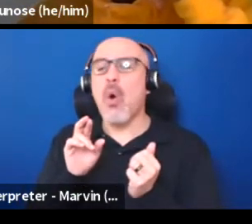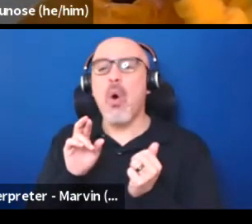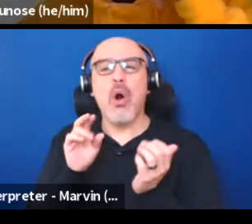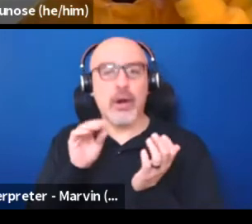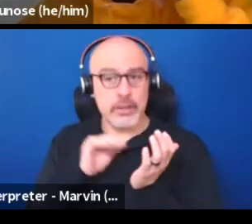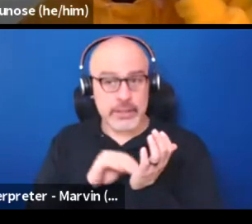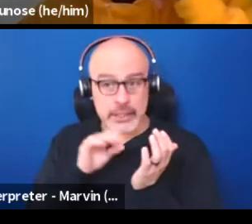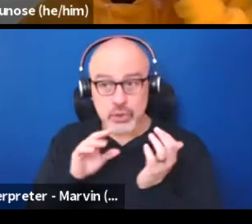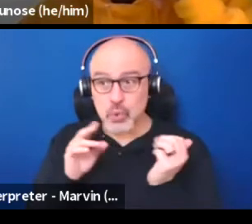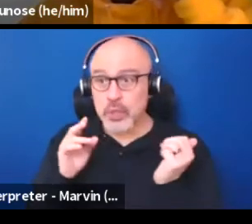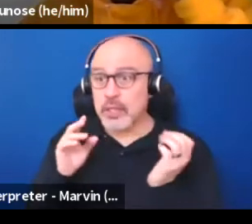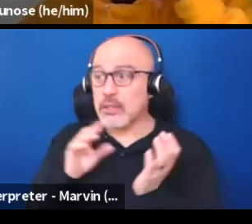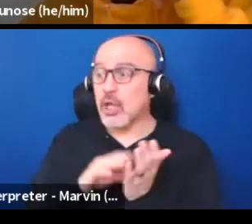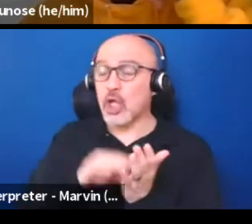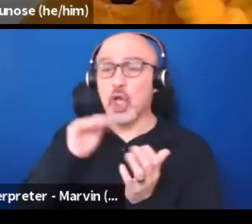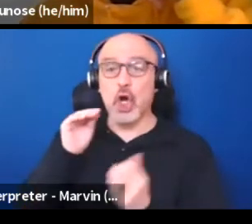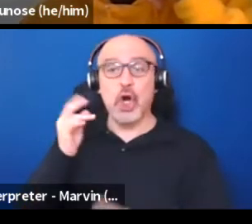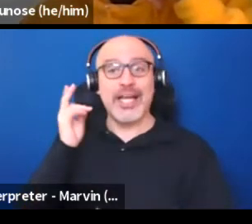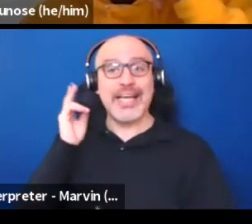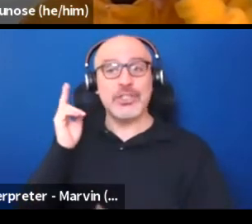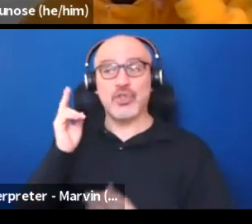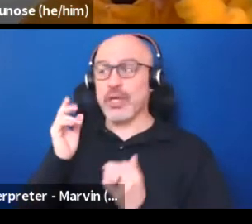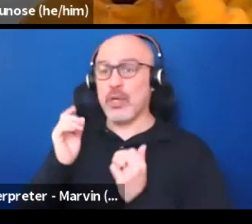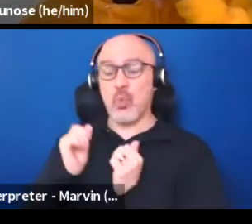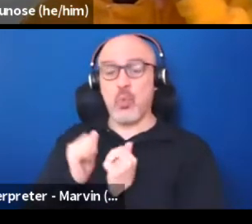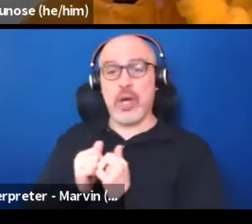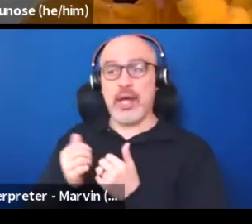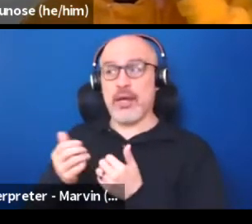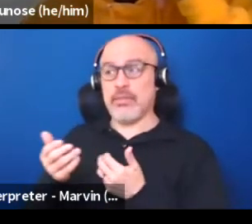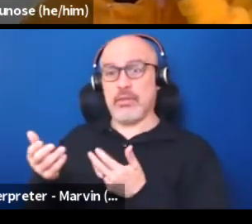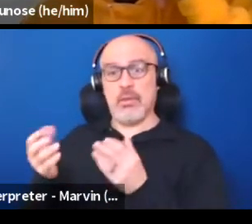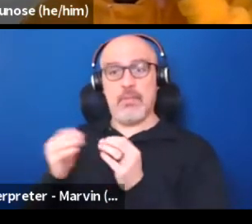through these kind of interactive playing.